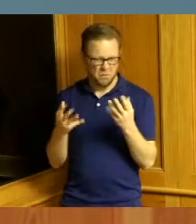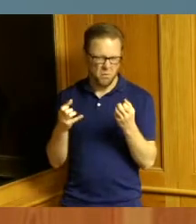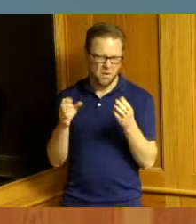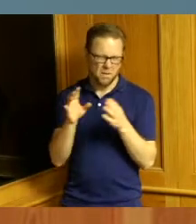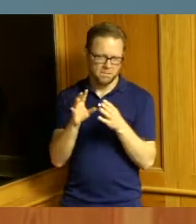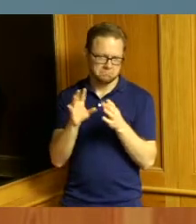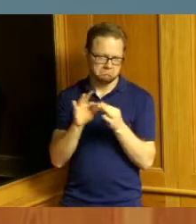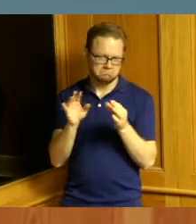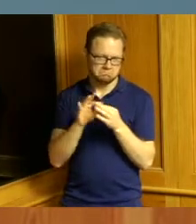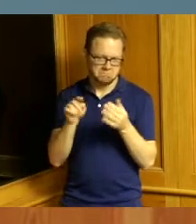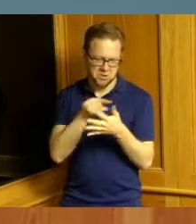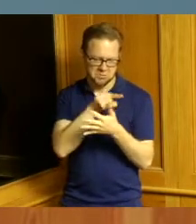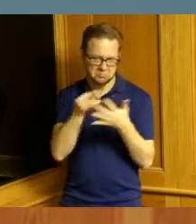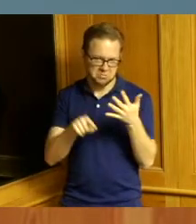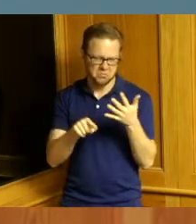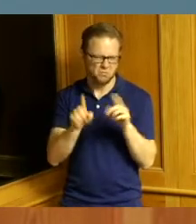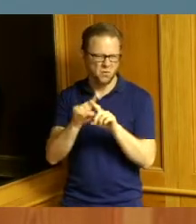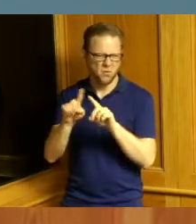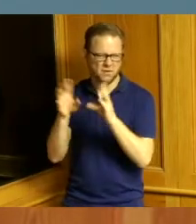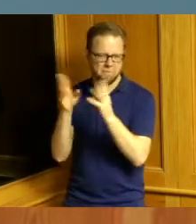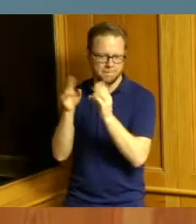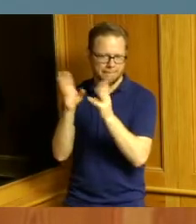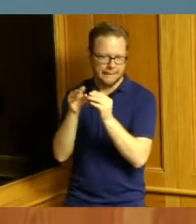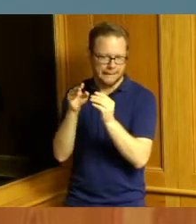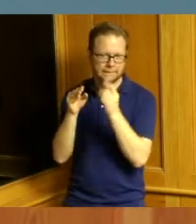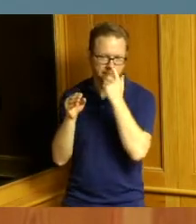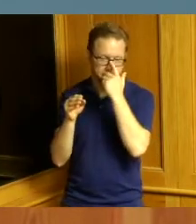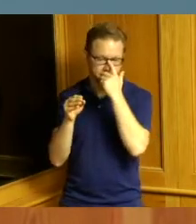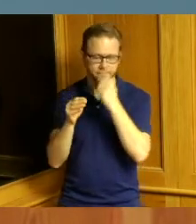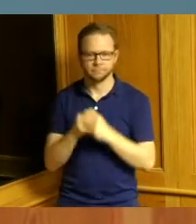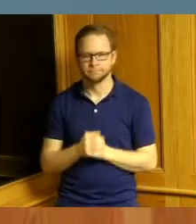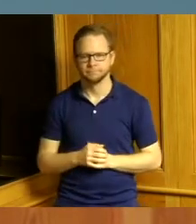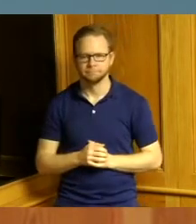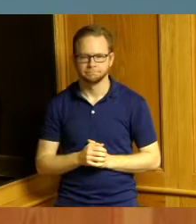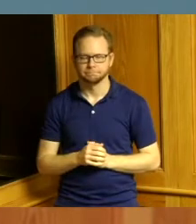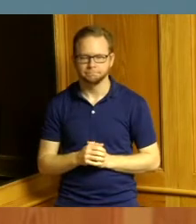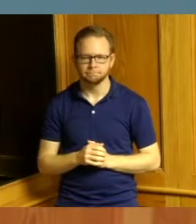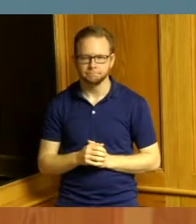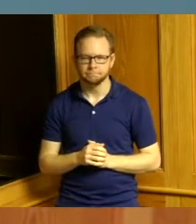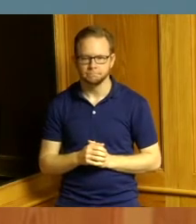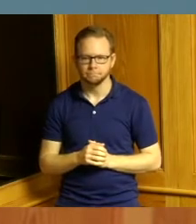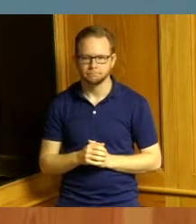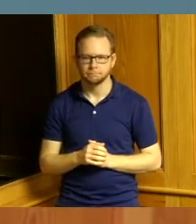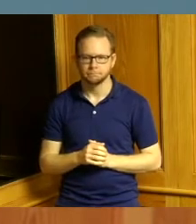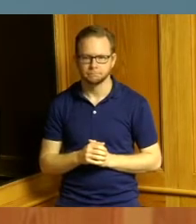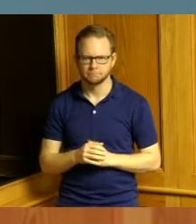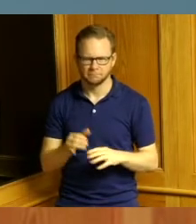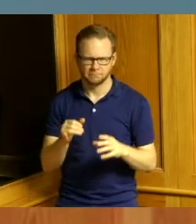as what meetings I went to this week where I just came from I don't think that's important right now